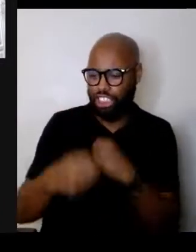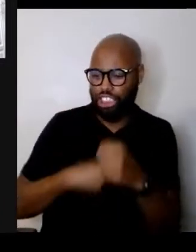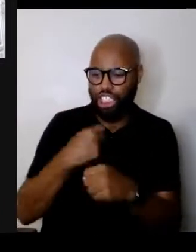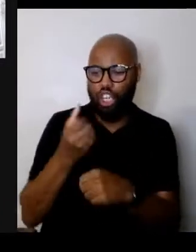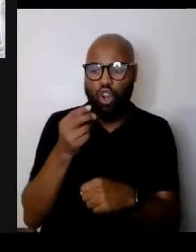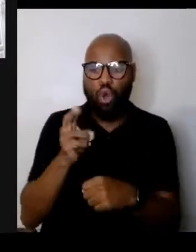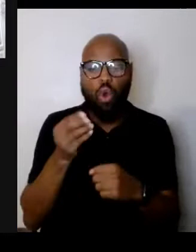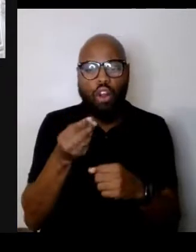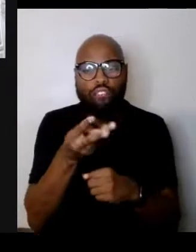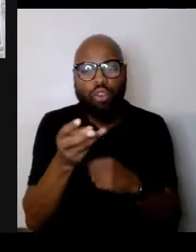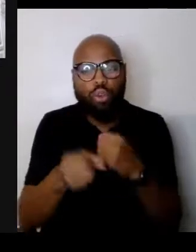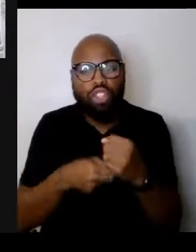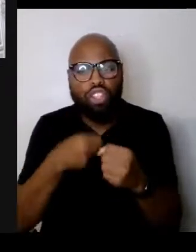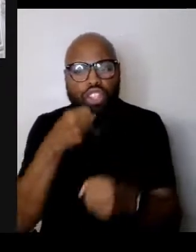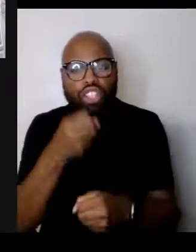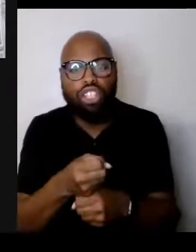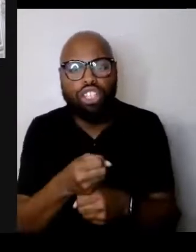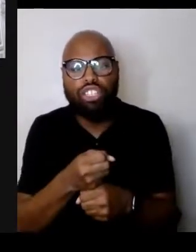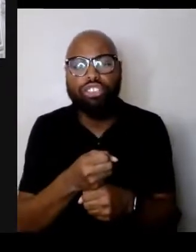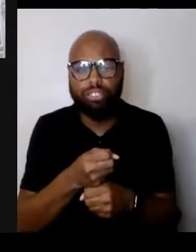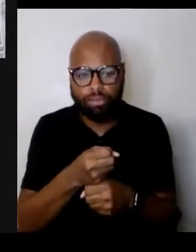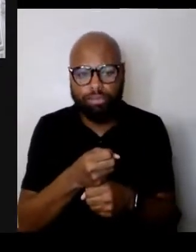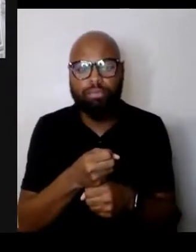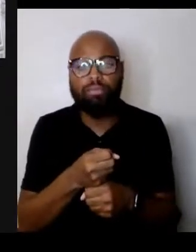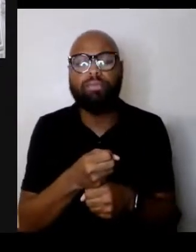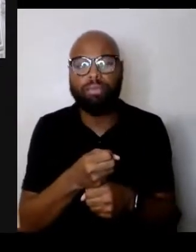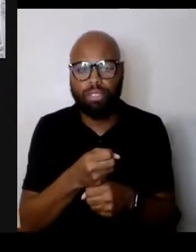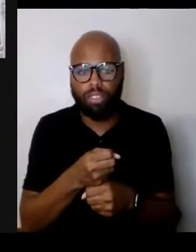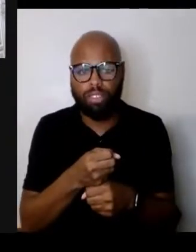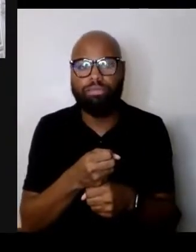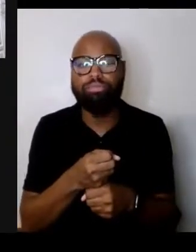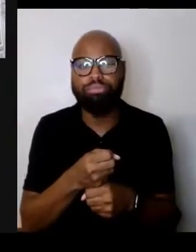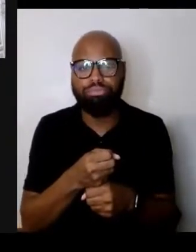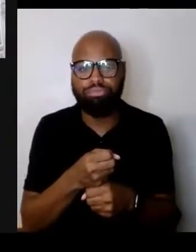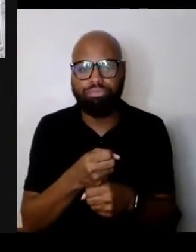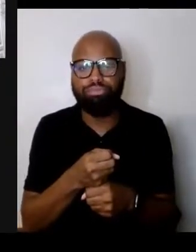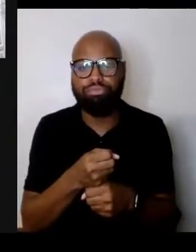that you feel our viewers oughta keep in mind